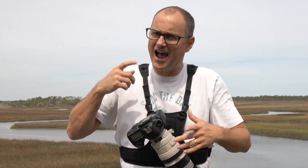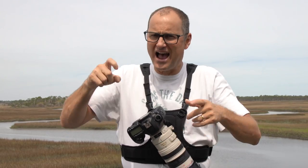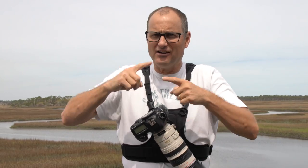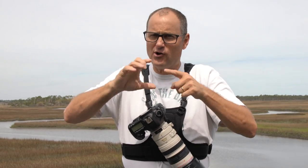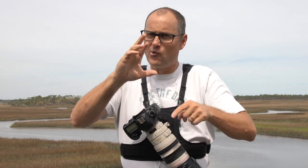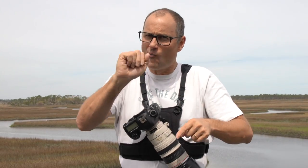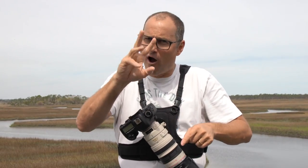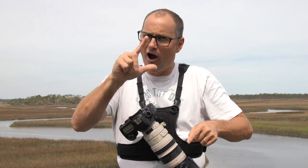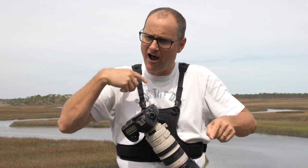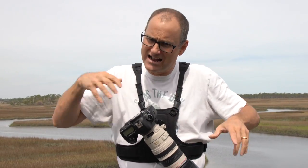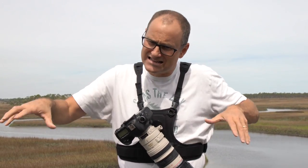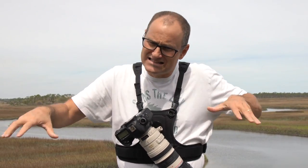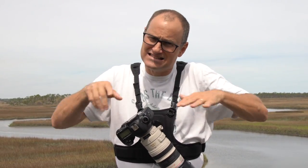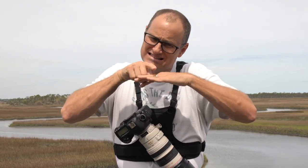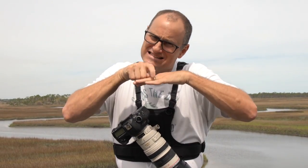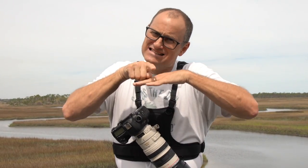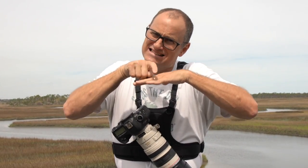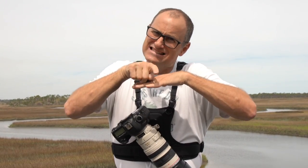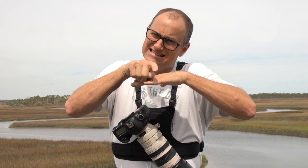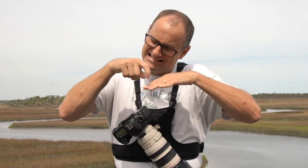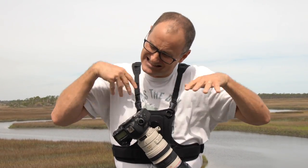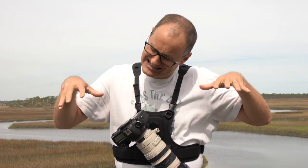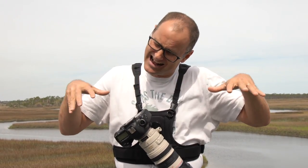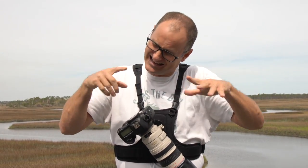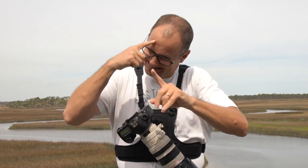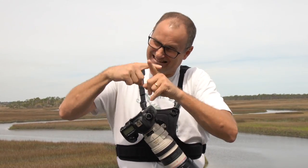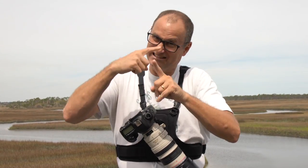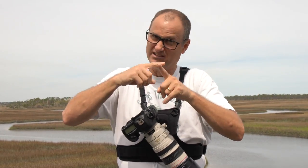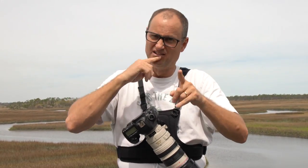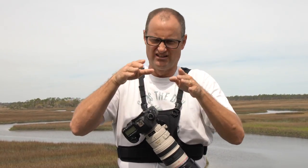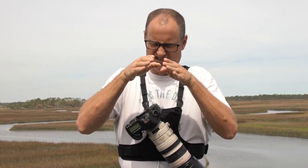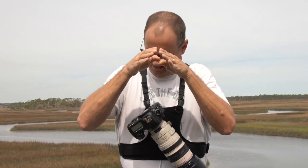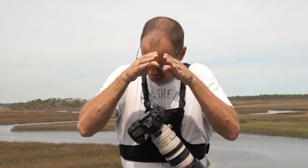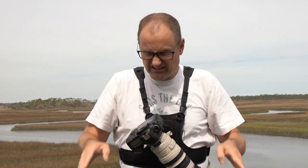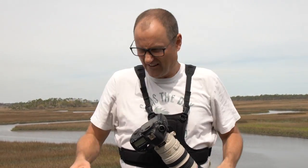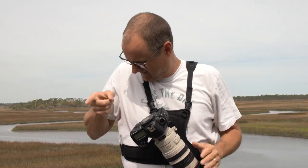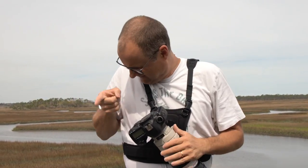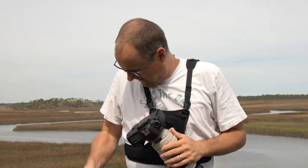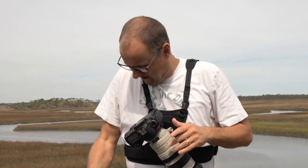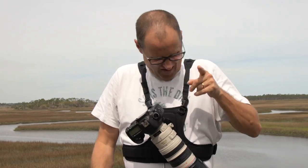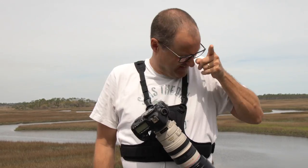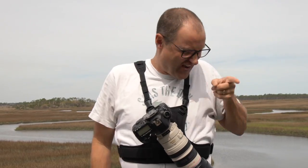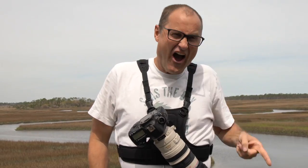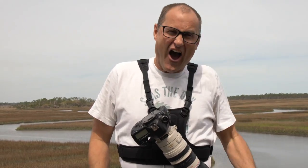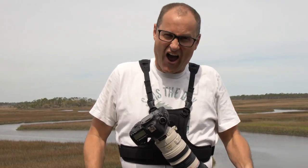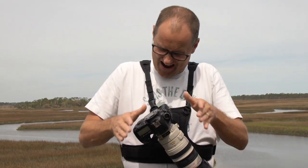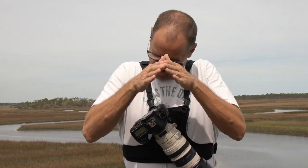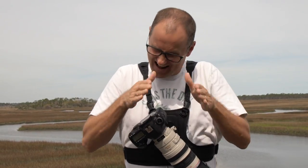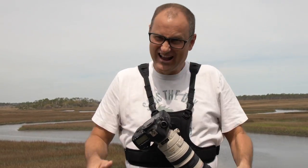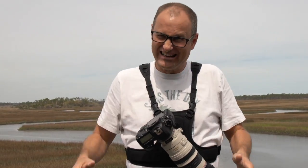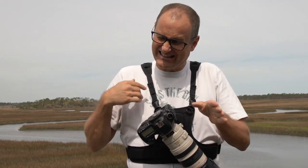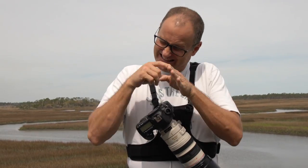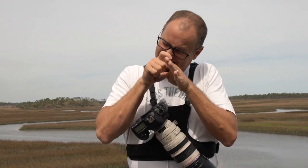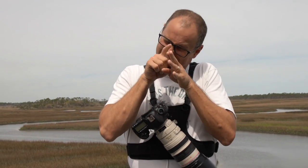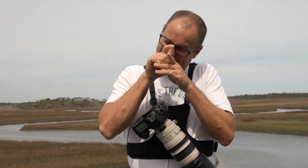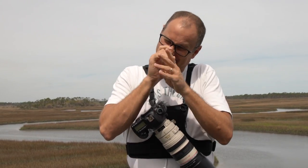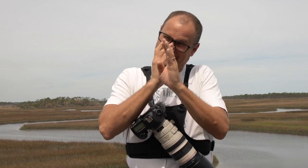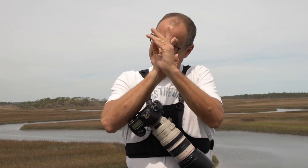I had to crawl up there. I had to stay positive while seeing myself on the peak between bottom.